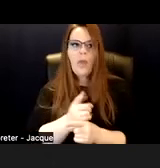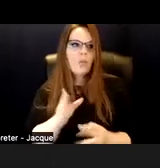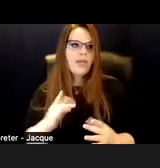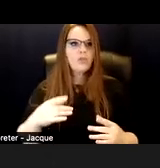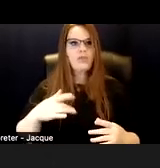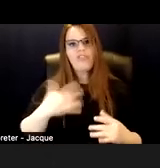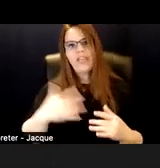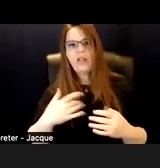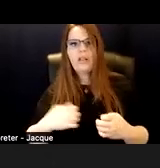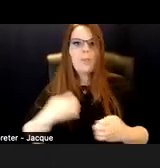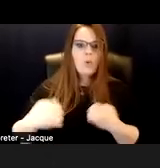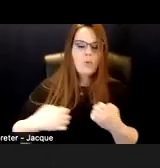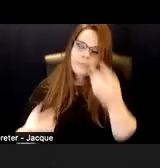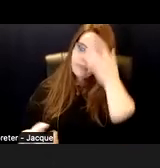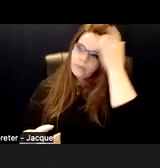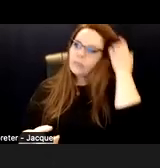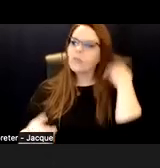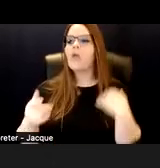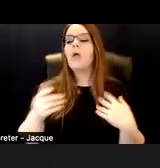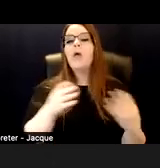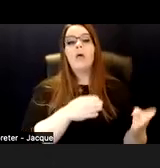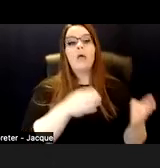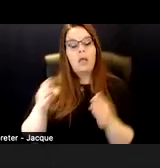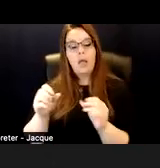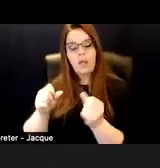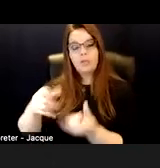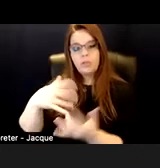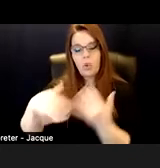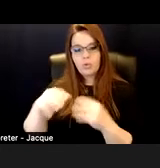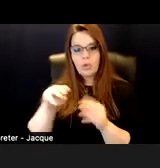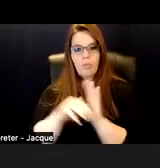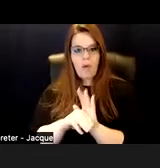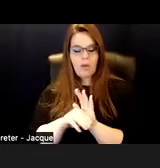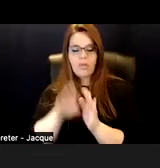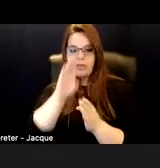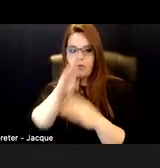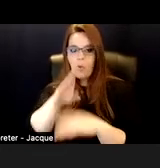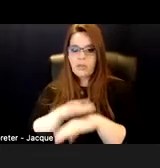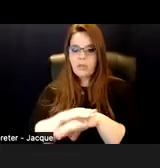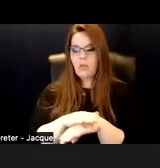So then this brings us to the social model. The social model focuses from not on the individual